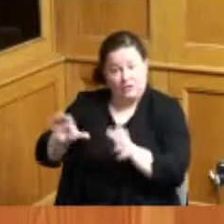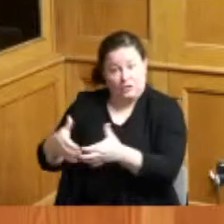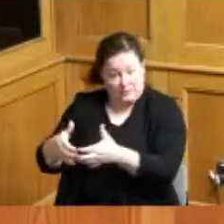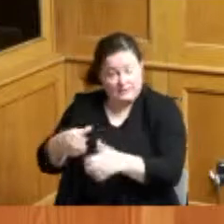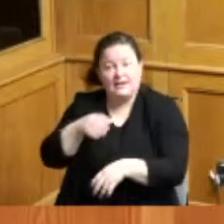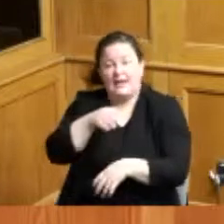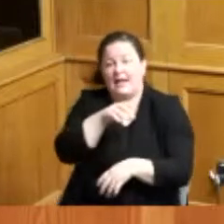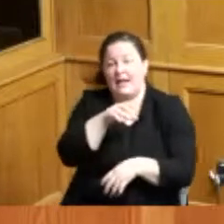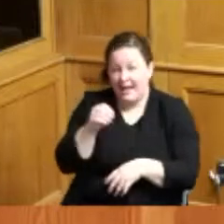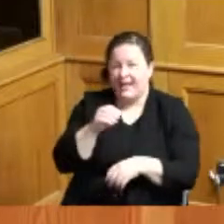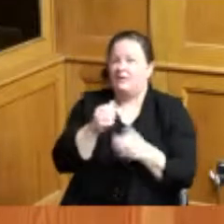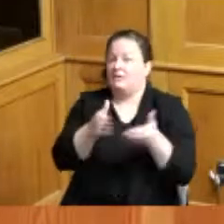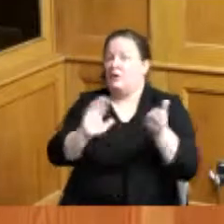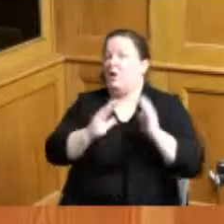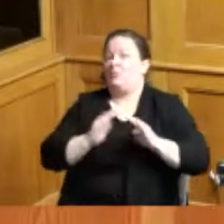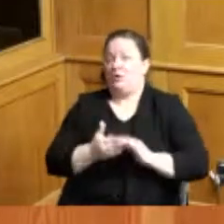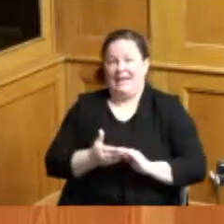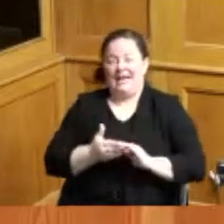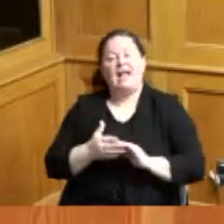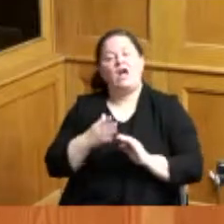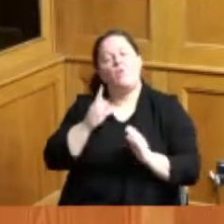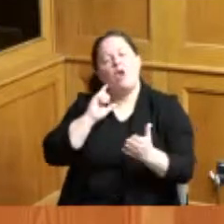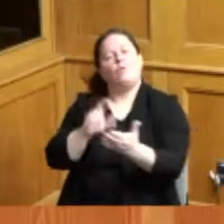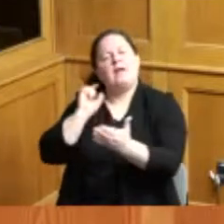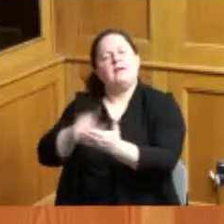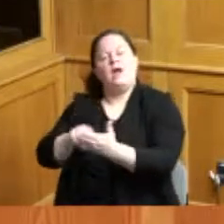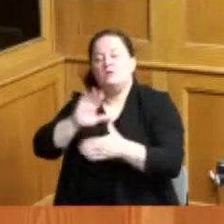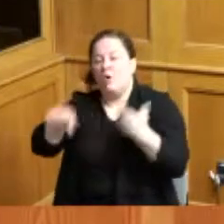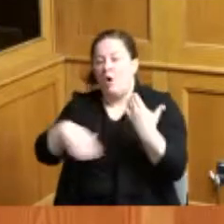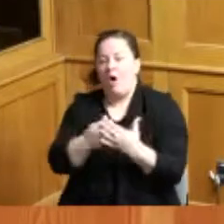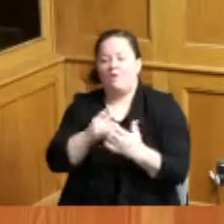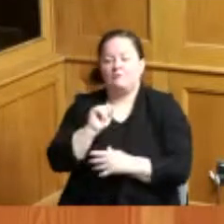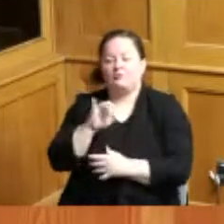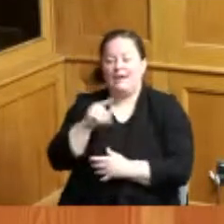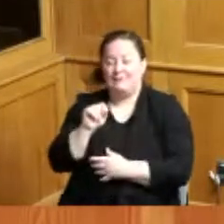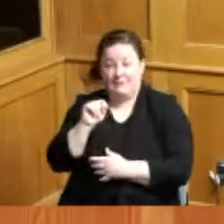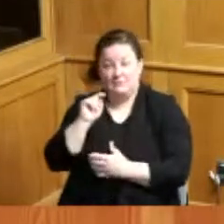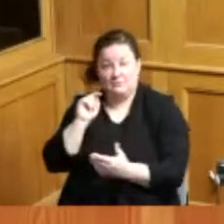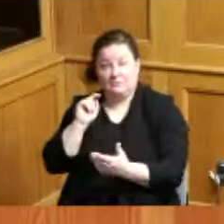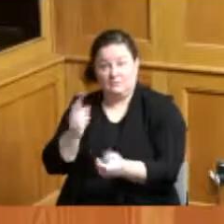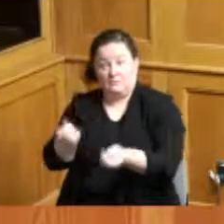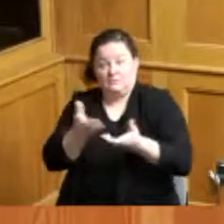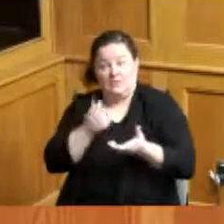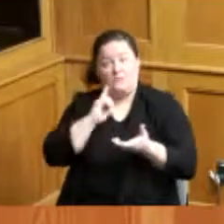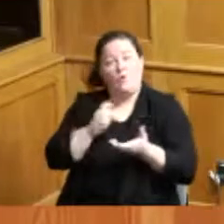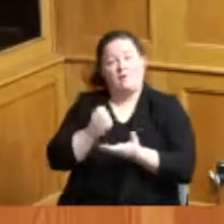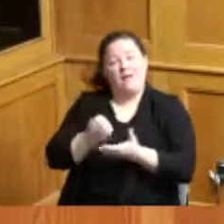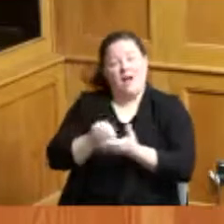that public transportation makes to Ohio's economy and to the quality of life in communities across